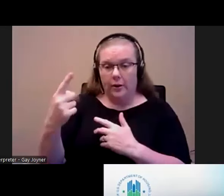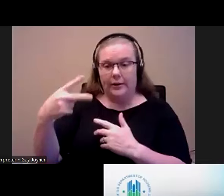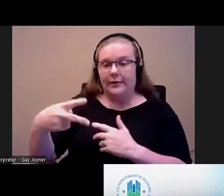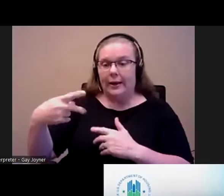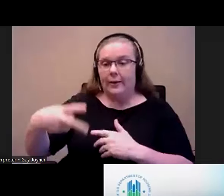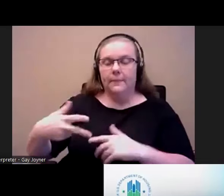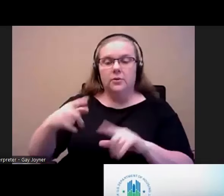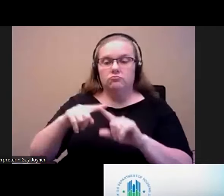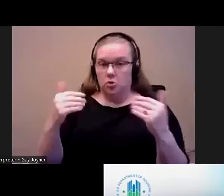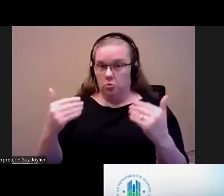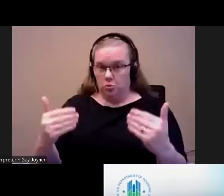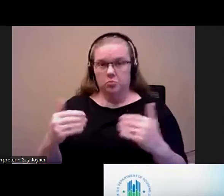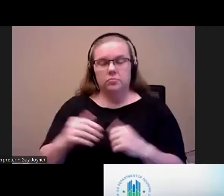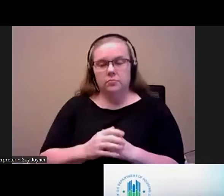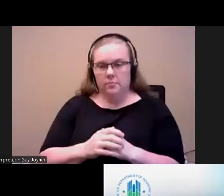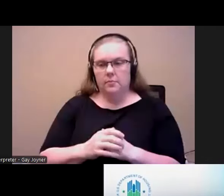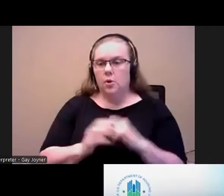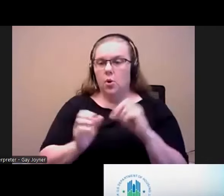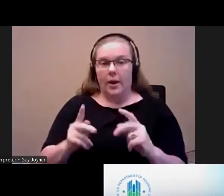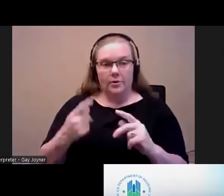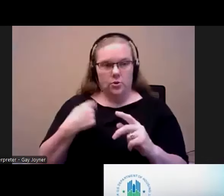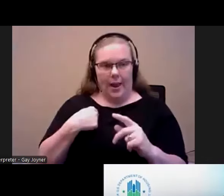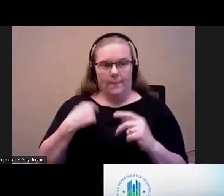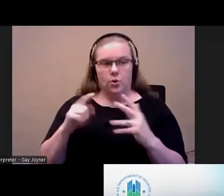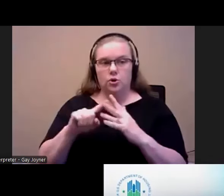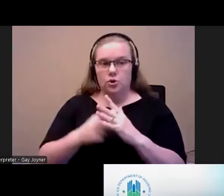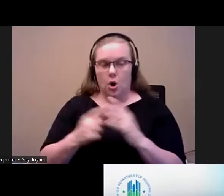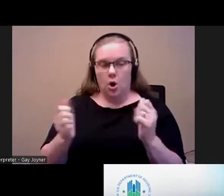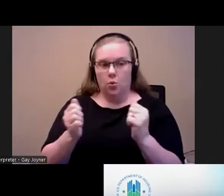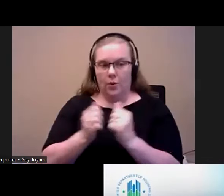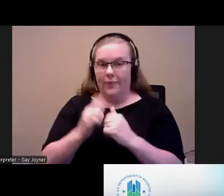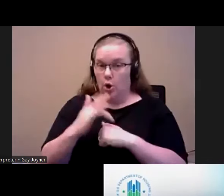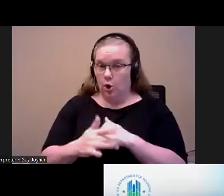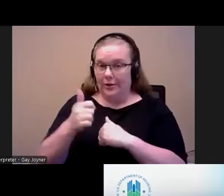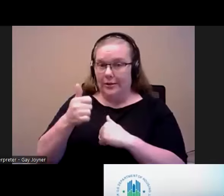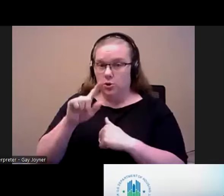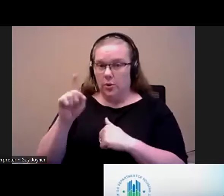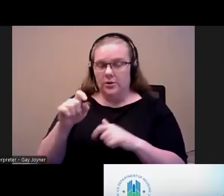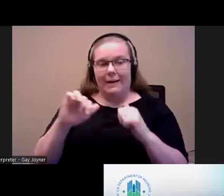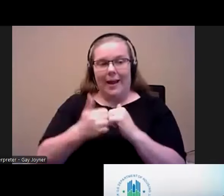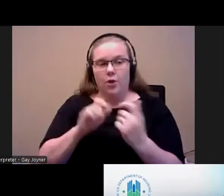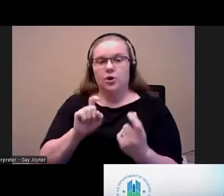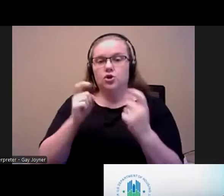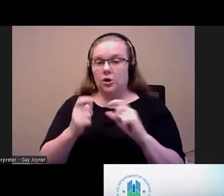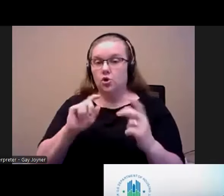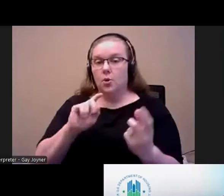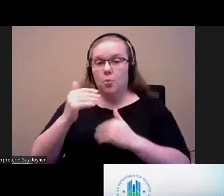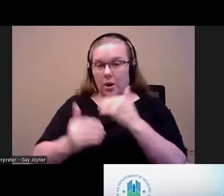from the earliest question. How would changes in this process affect those already eligible